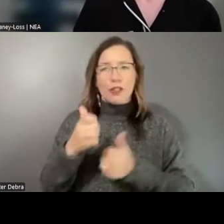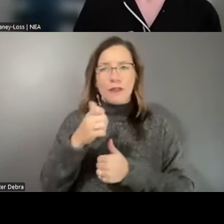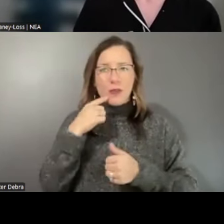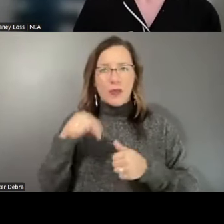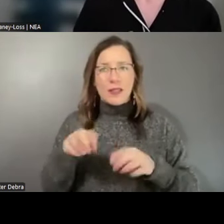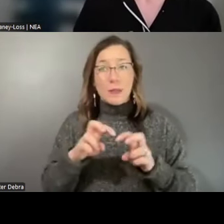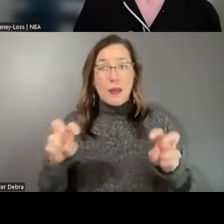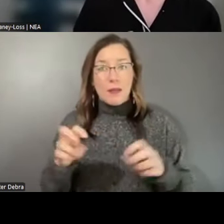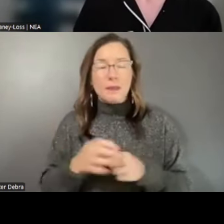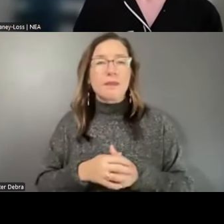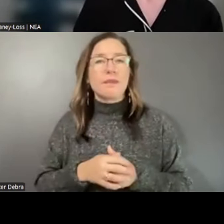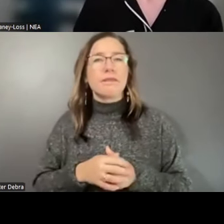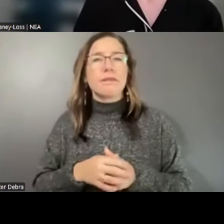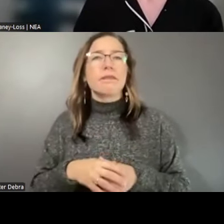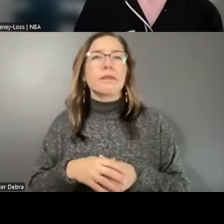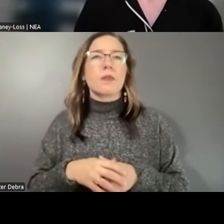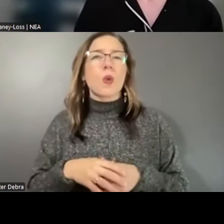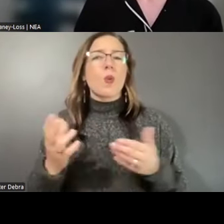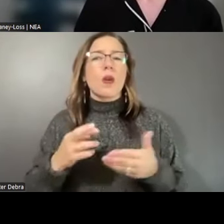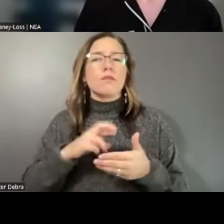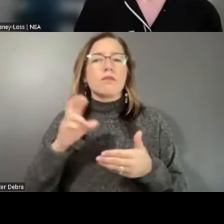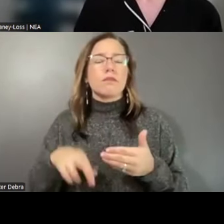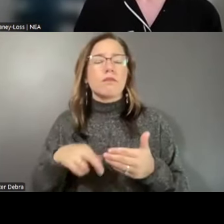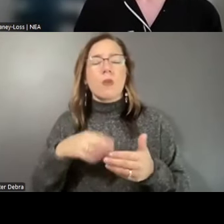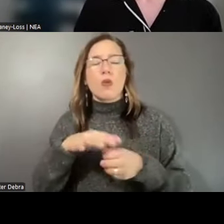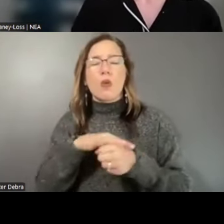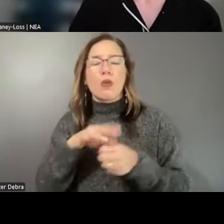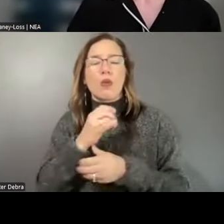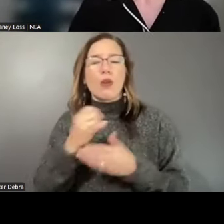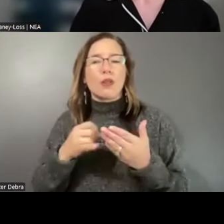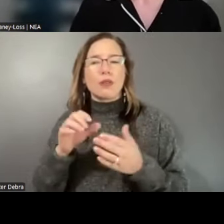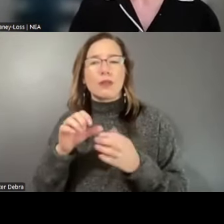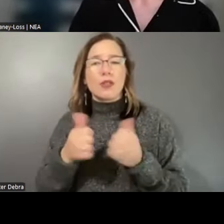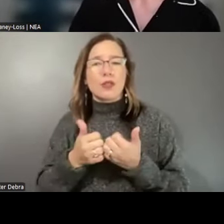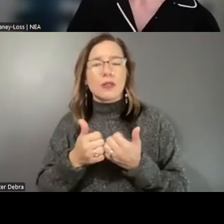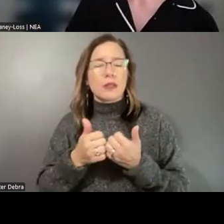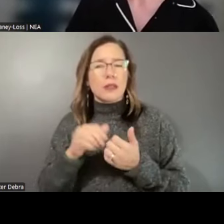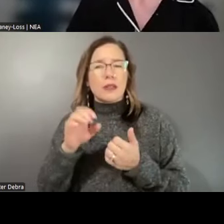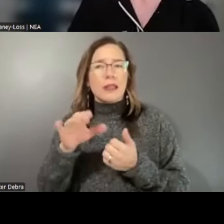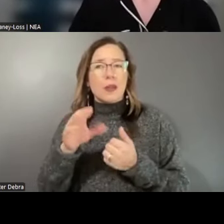which is what findings about the local arts agency ecosystem surprised you as you engaged in